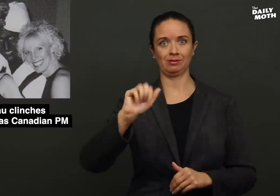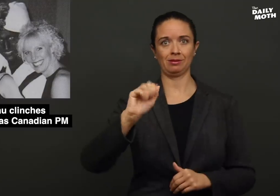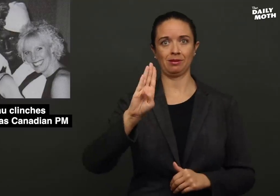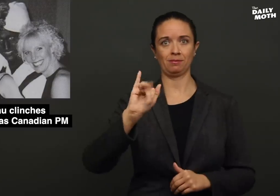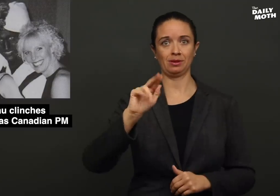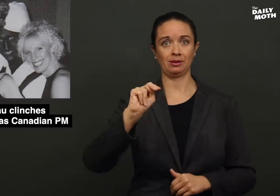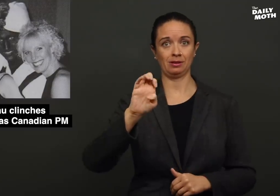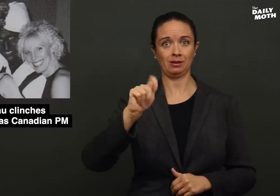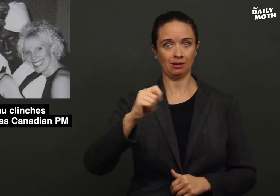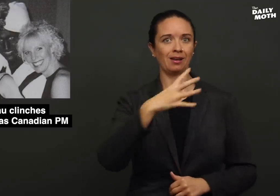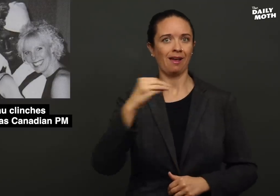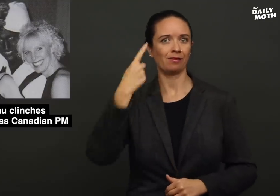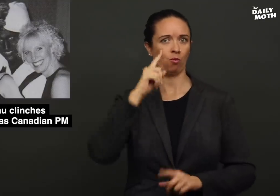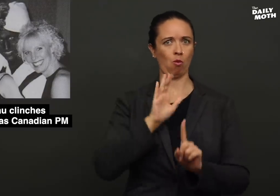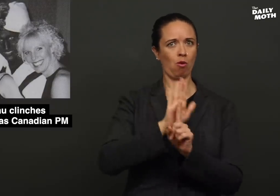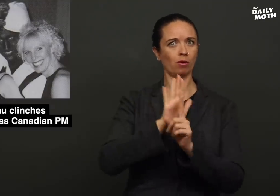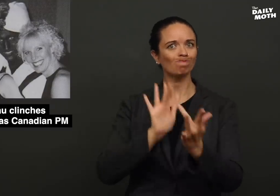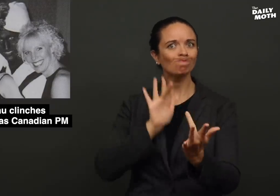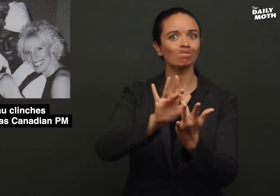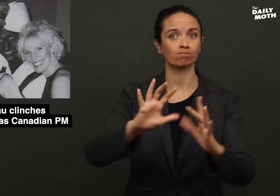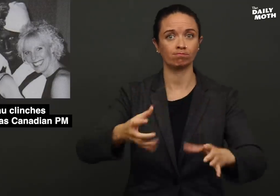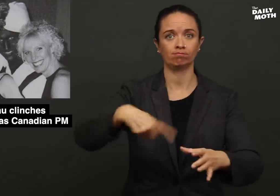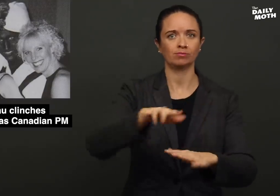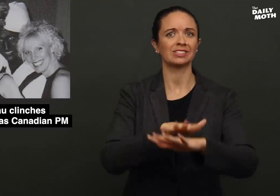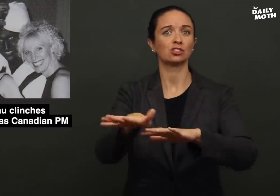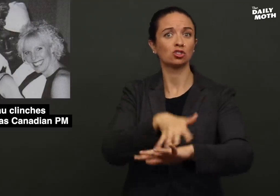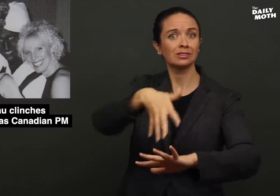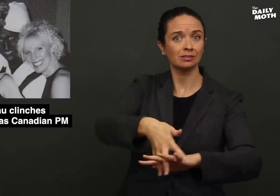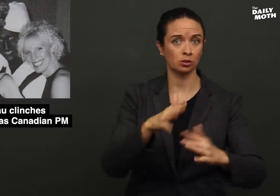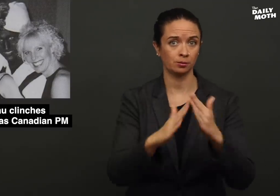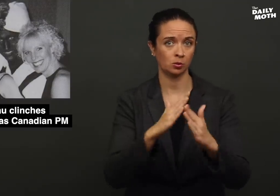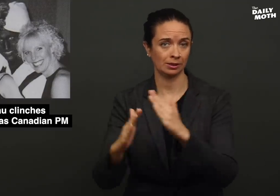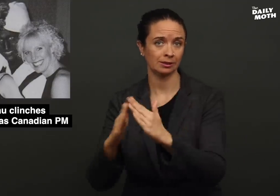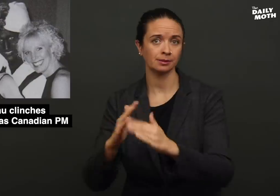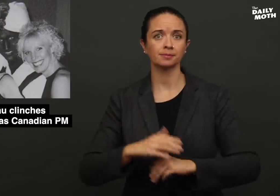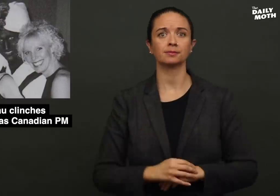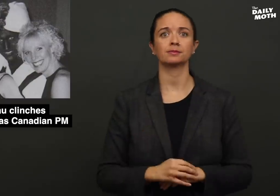Cabinet and for his outreach to indigenous communities.